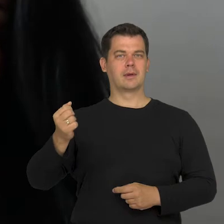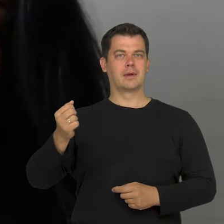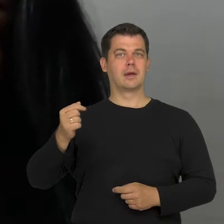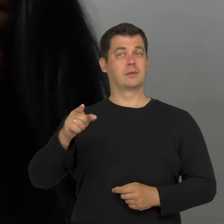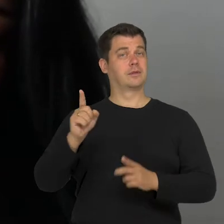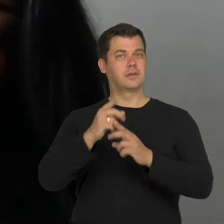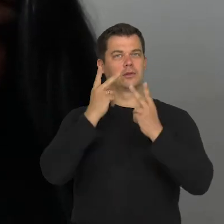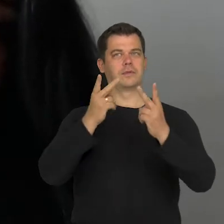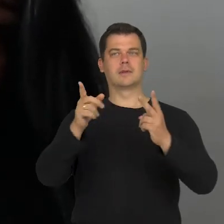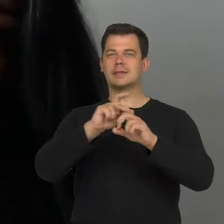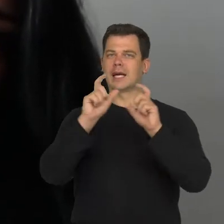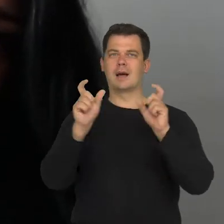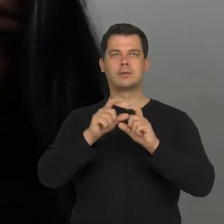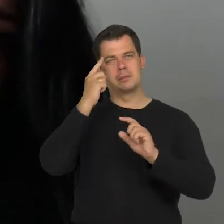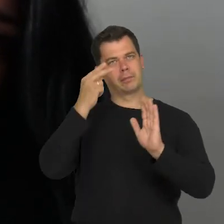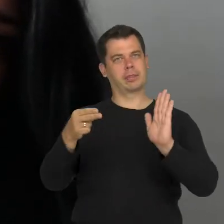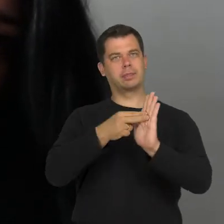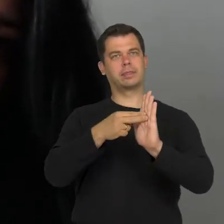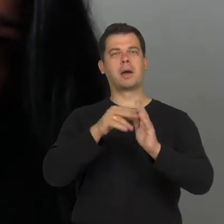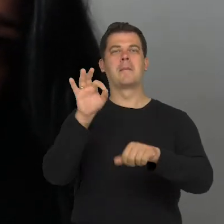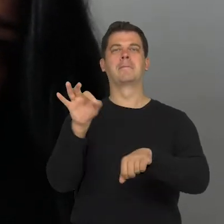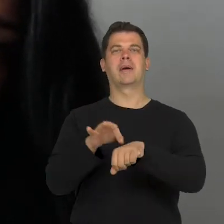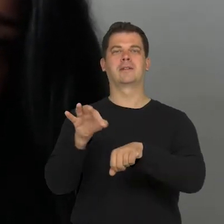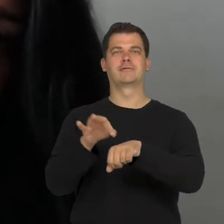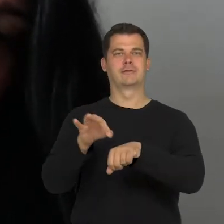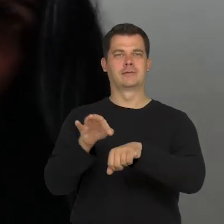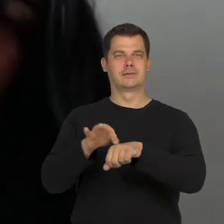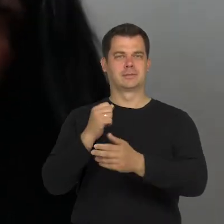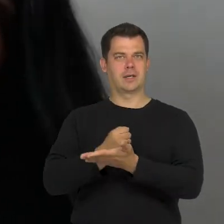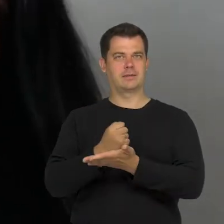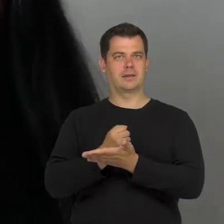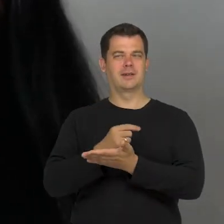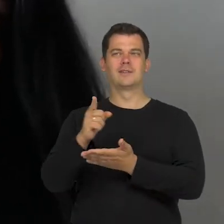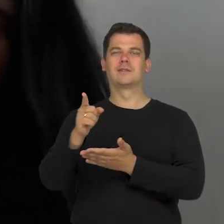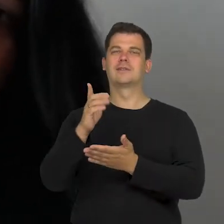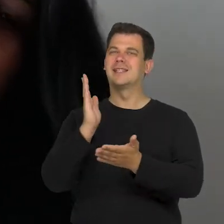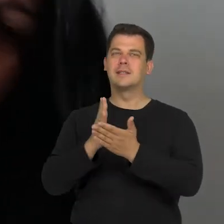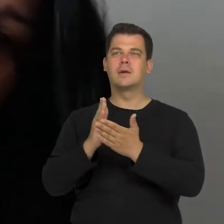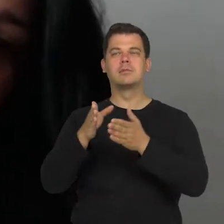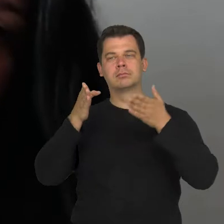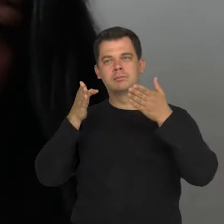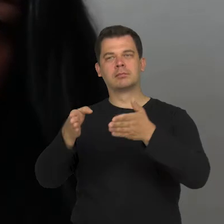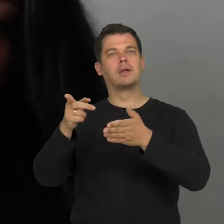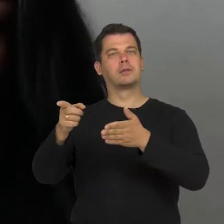that we are stuck in that medical model of perceiving disability. A model, which activates that eye of compassion